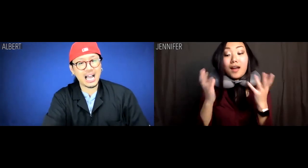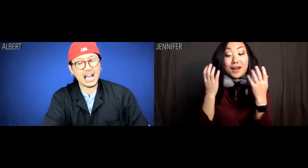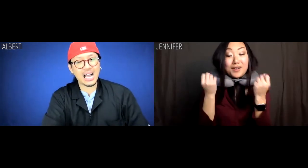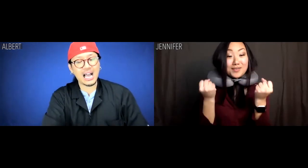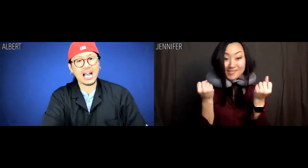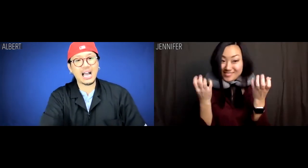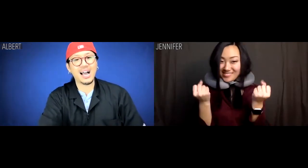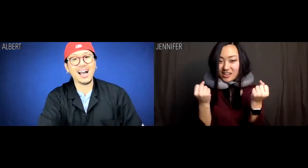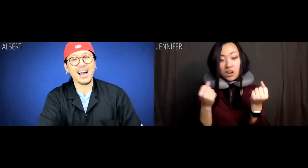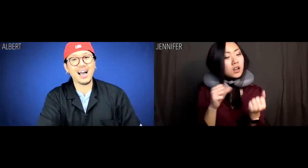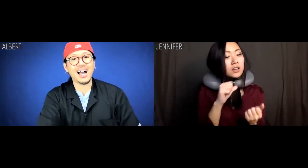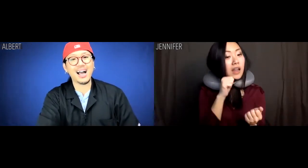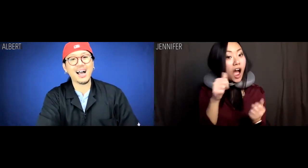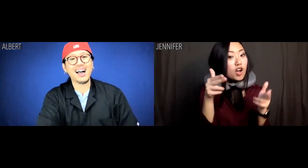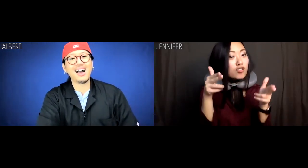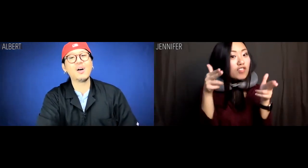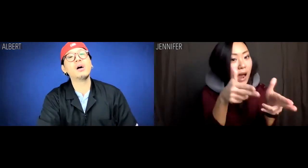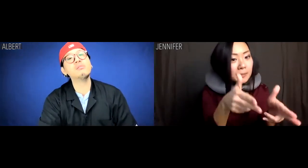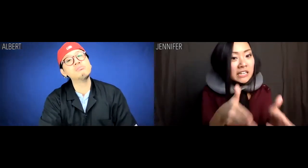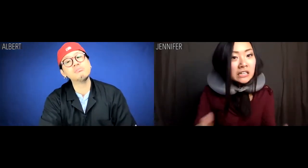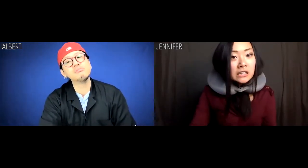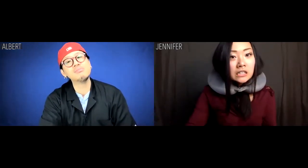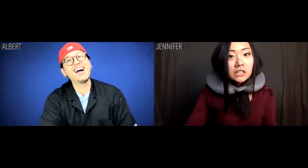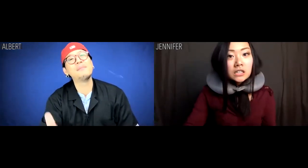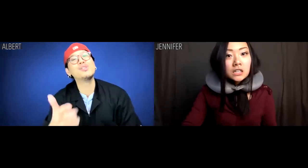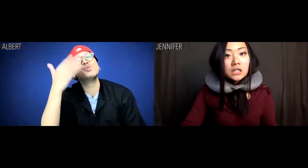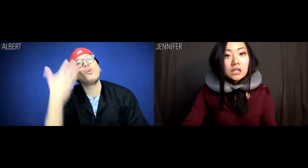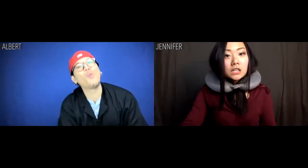Jennifer: Talking, not robbing.